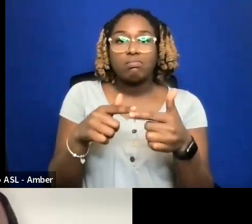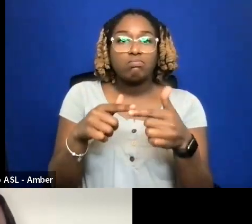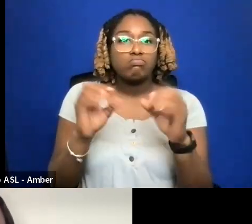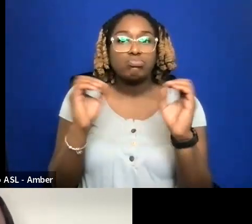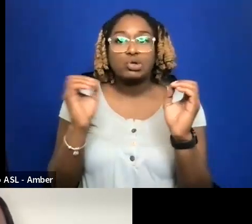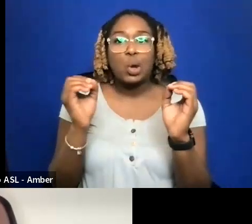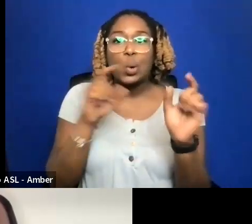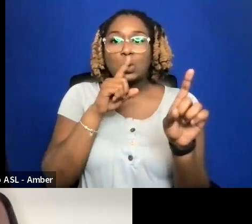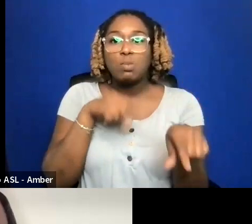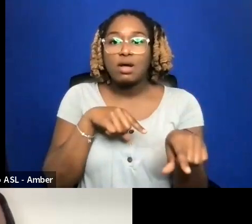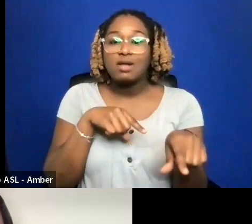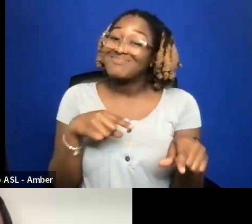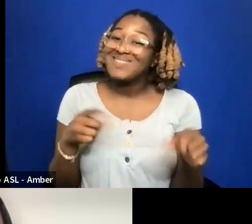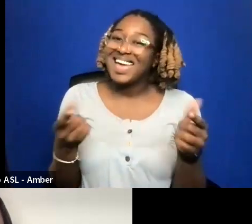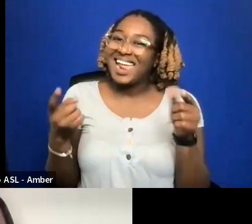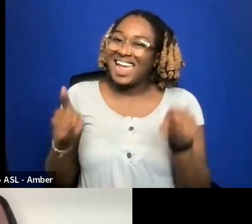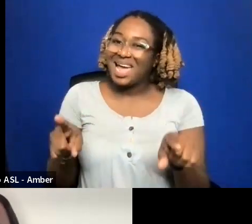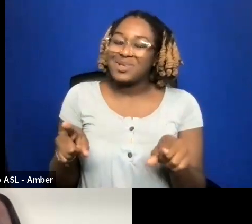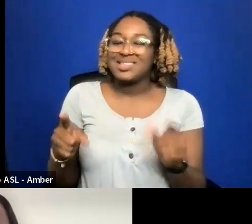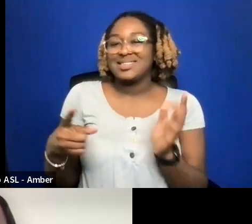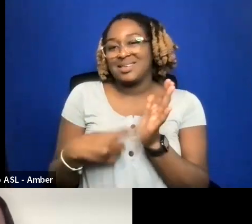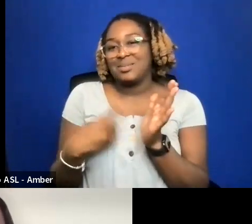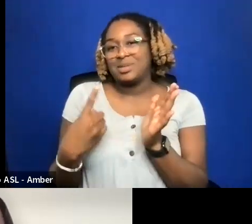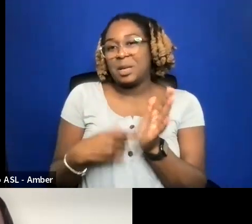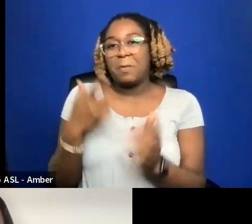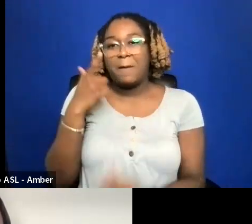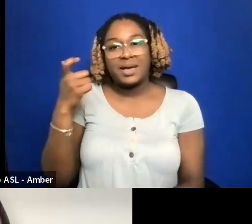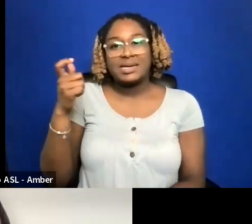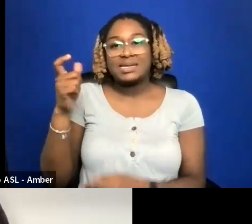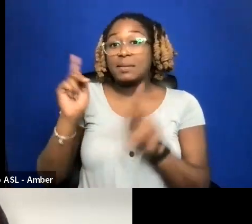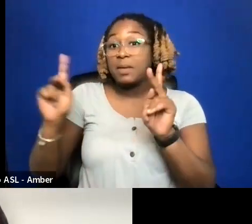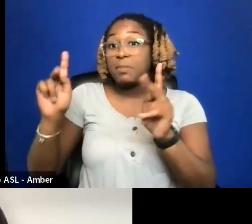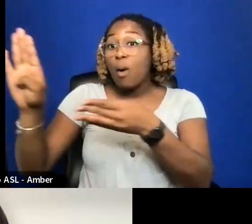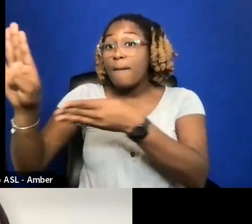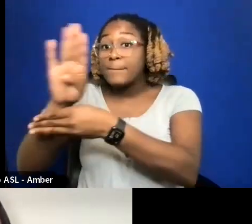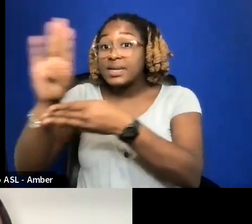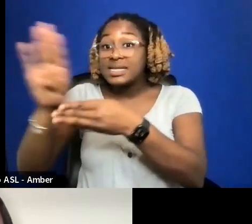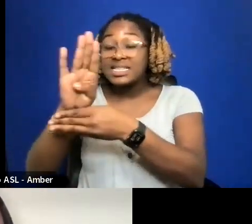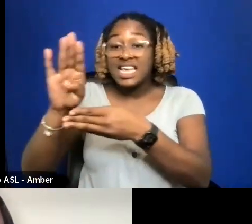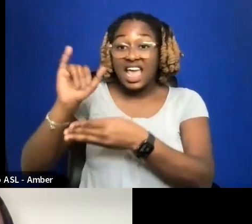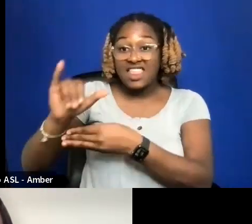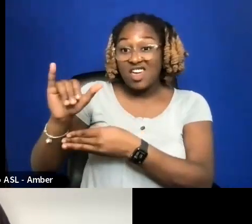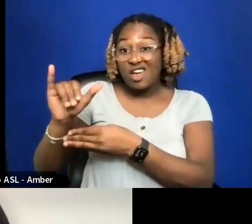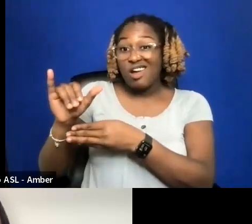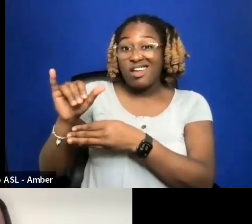SOMEONE AND NOT HEAR AGAIN. AND THAT HAPPENS. SOMETIMES IT'S REALLY JUST BECAUSE PEOPLE BUSY AND THEIR INBOXES GET FULL. THERE ARE PEOPLE THAT